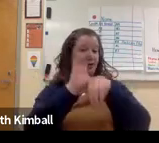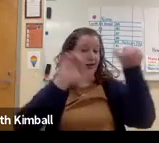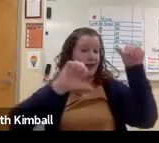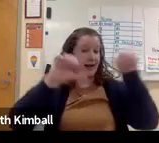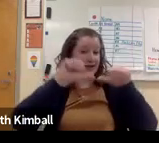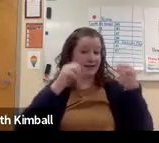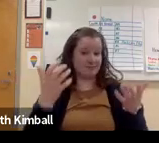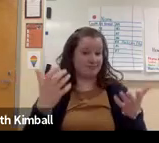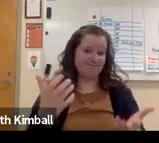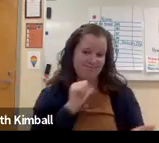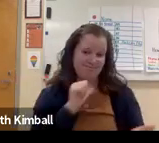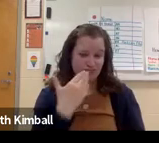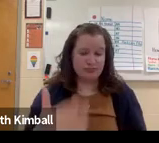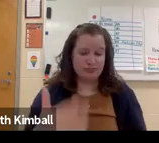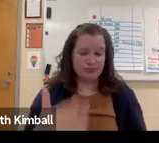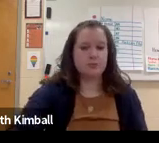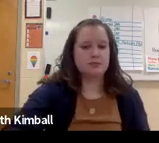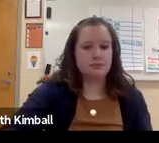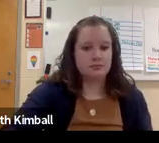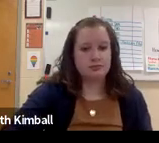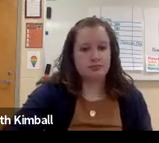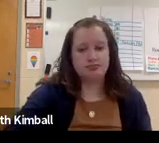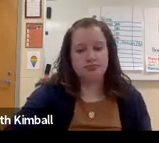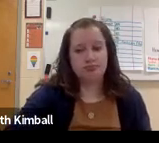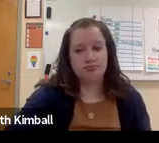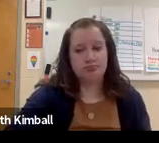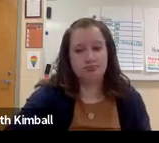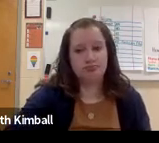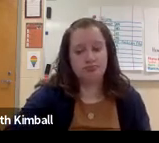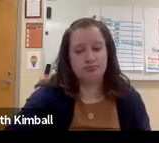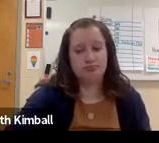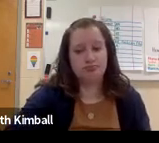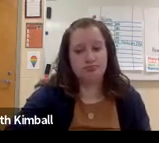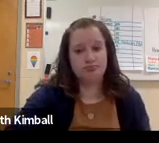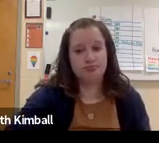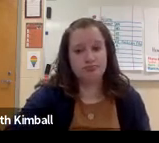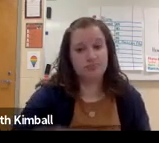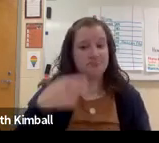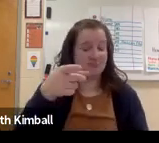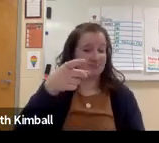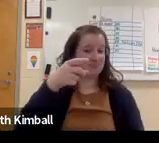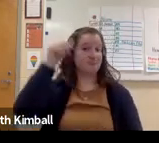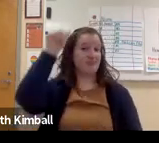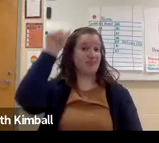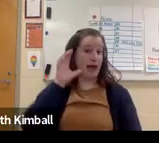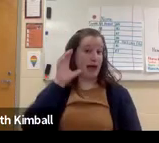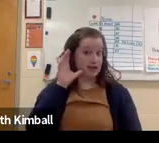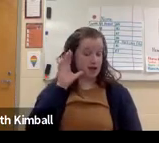And only 48% of the schools teaching it. Those aren't good statistics.